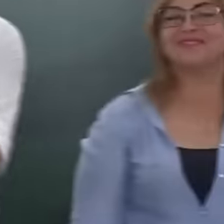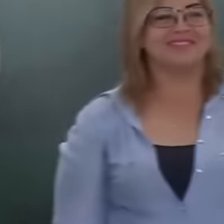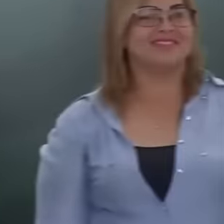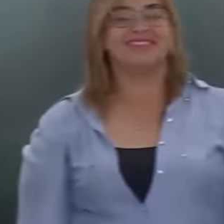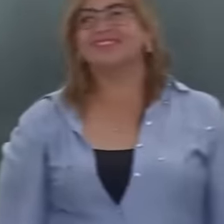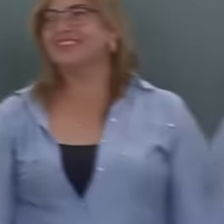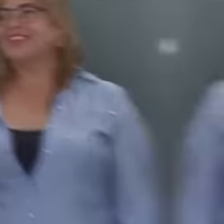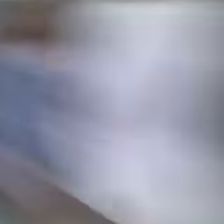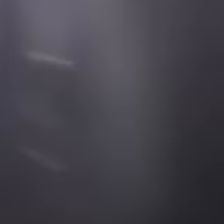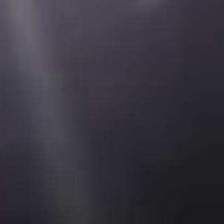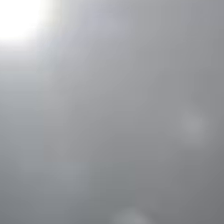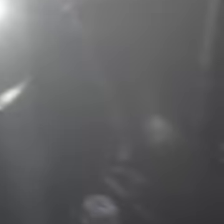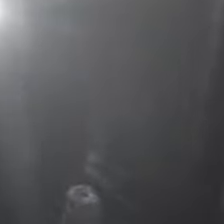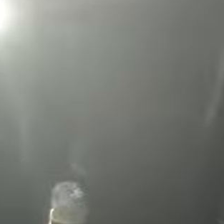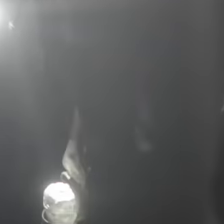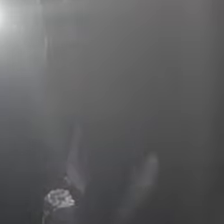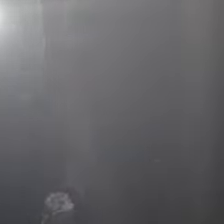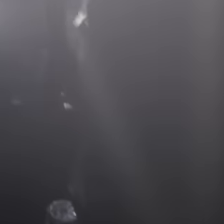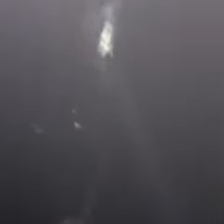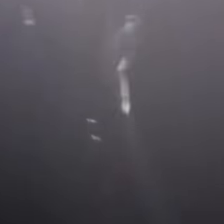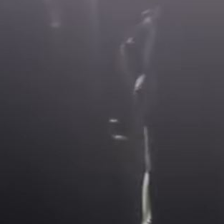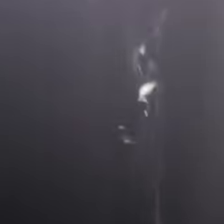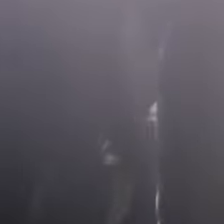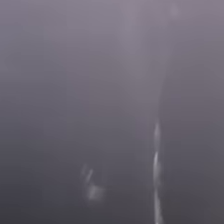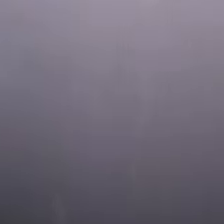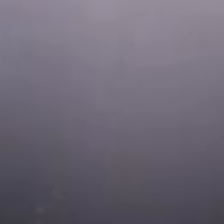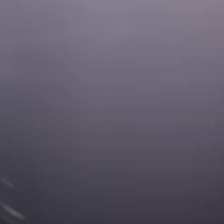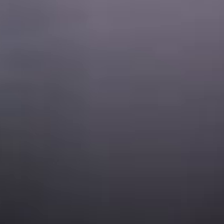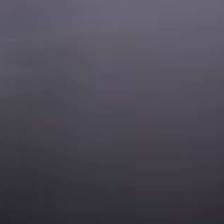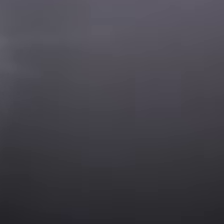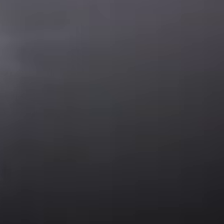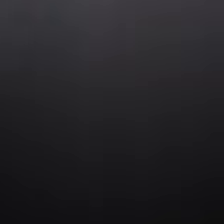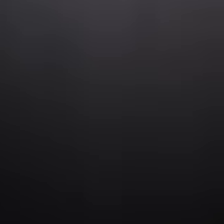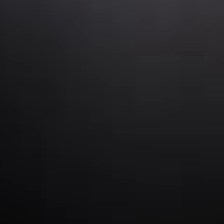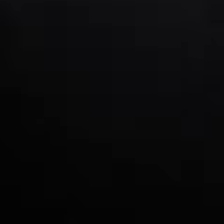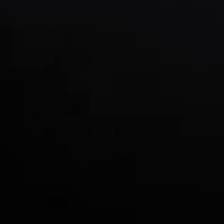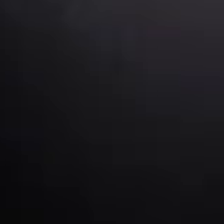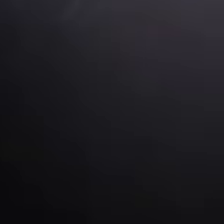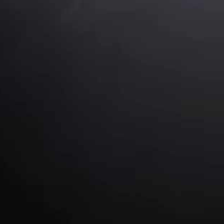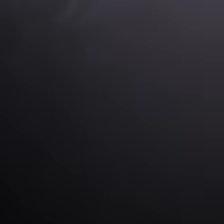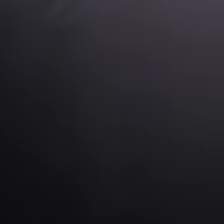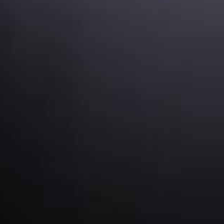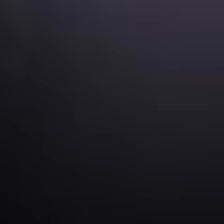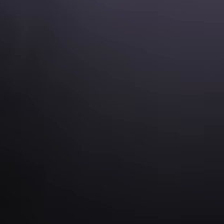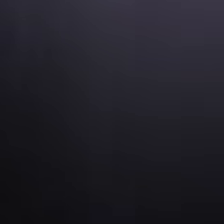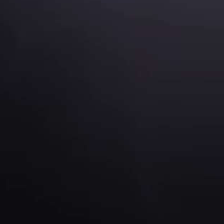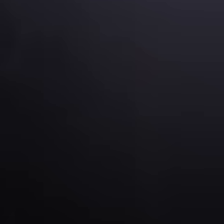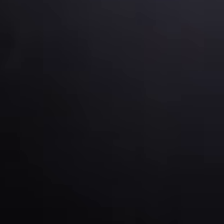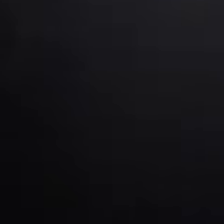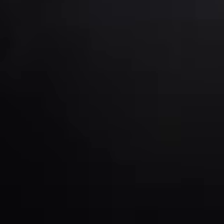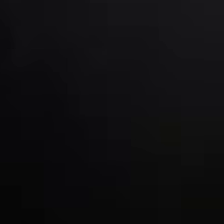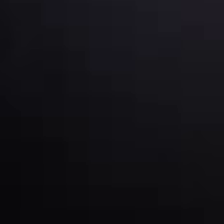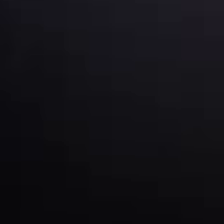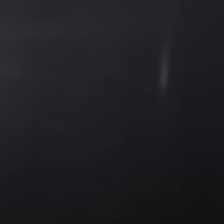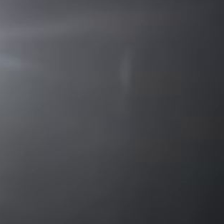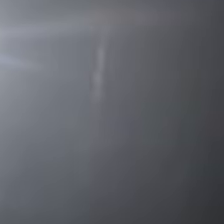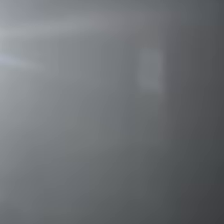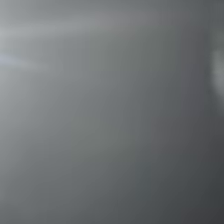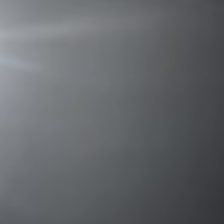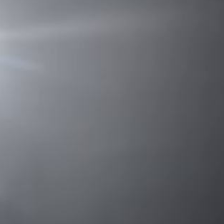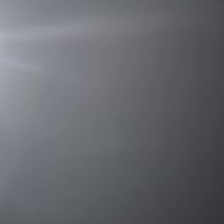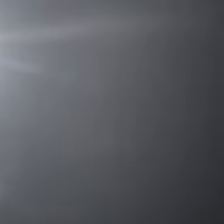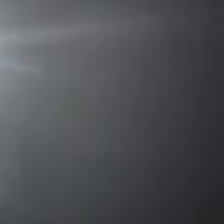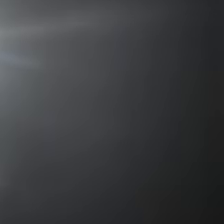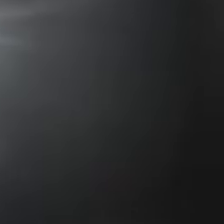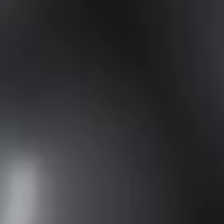advance the Justice plan for the miners who were trapped 18 years ago in the mine